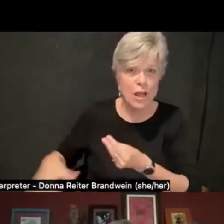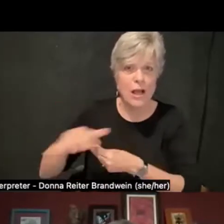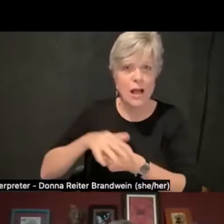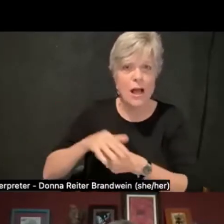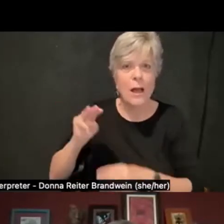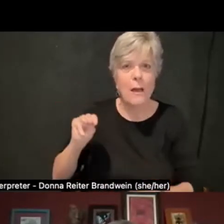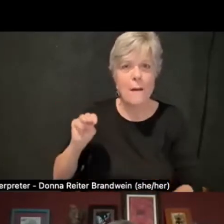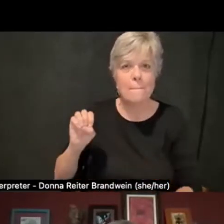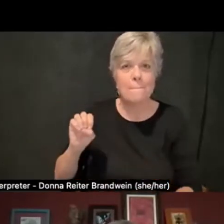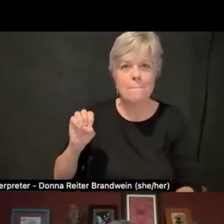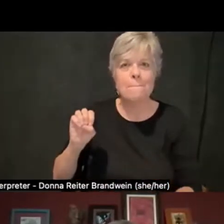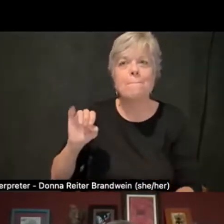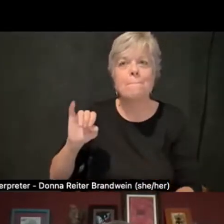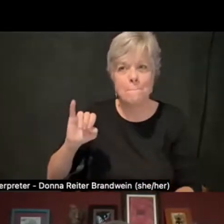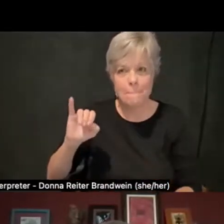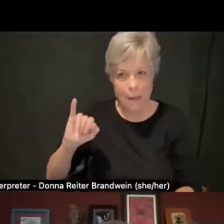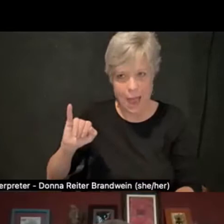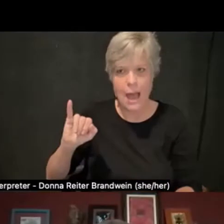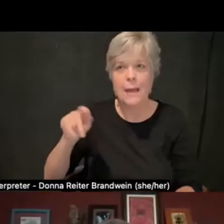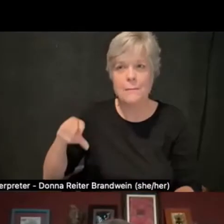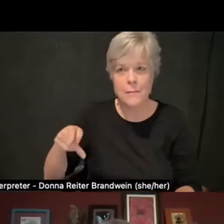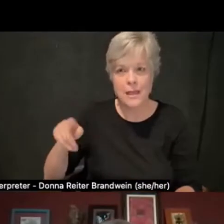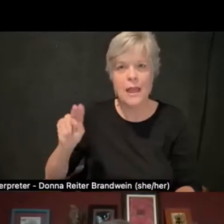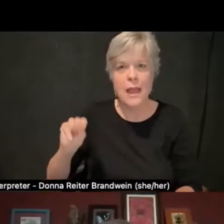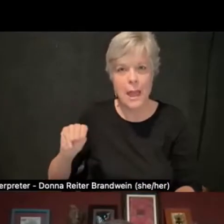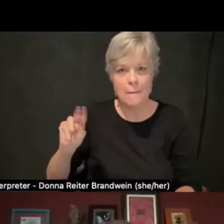That's N-I-P-M-U-C people.